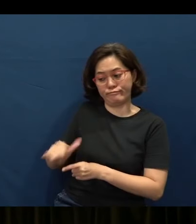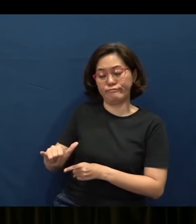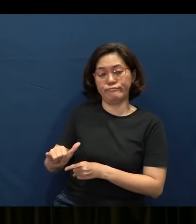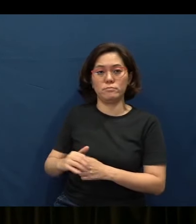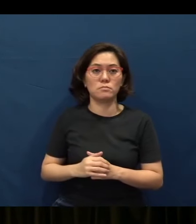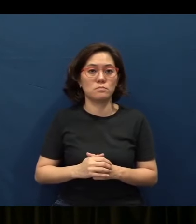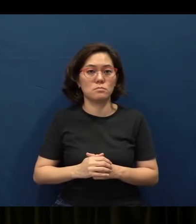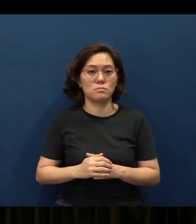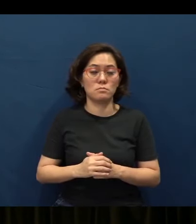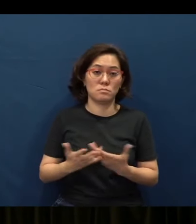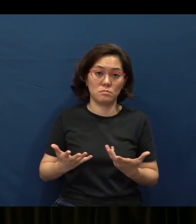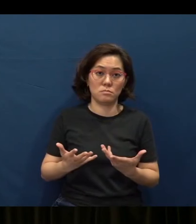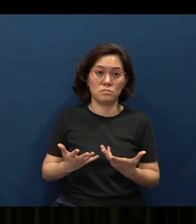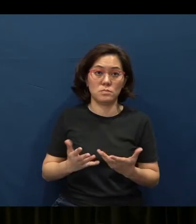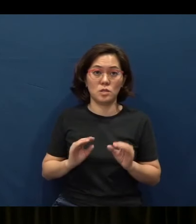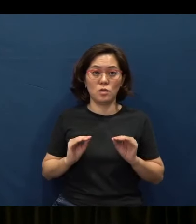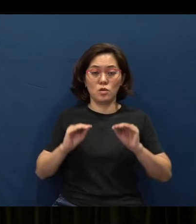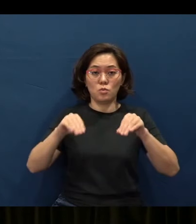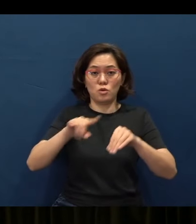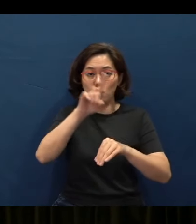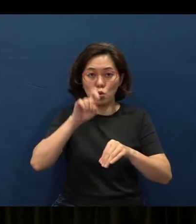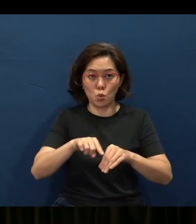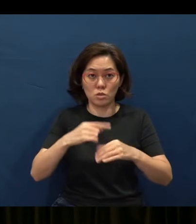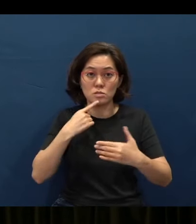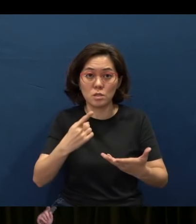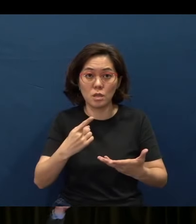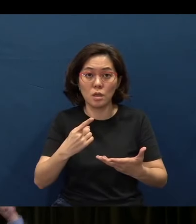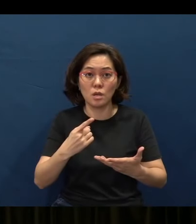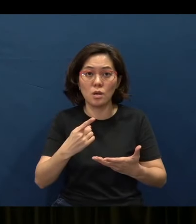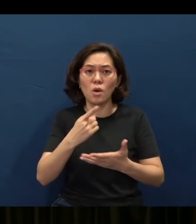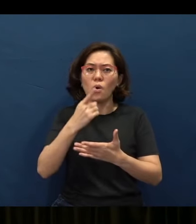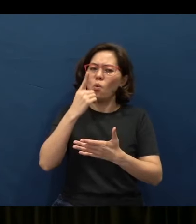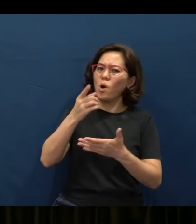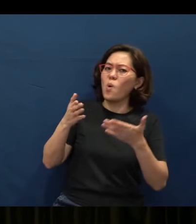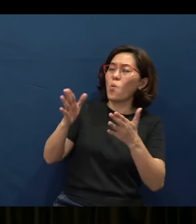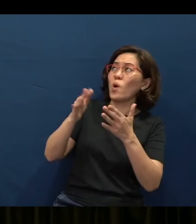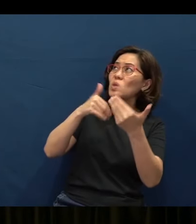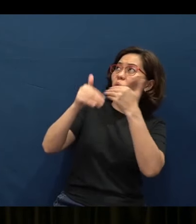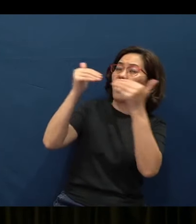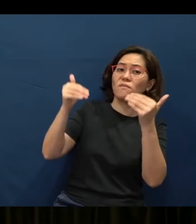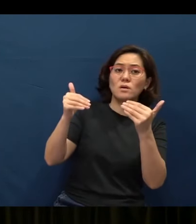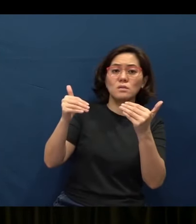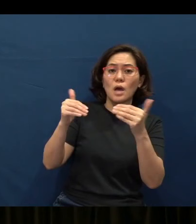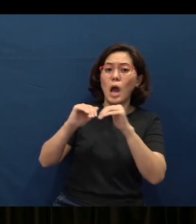As someone (has) put (this) into a question and said this, you know, “What is one way to Heaven?” - What is the way to heaven?